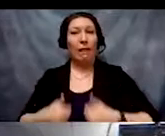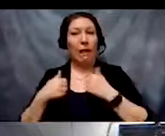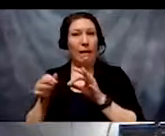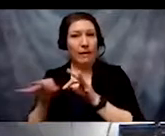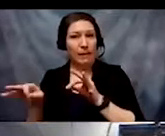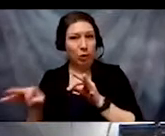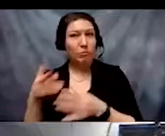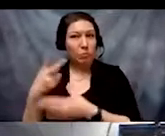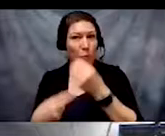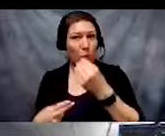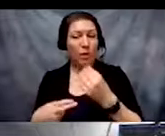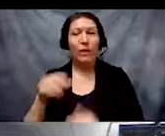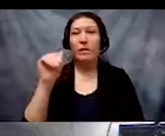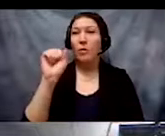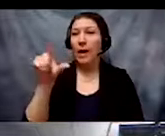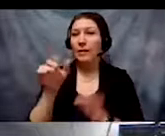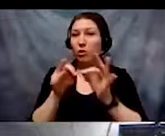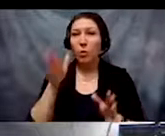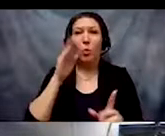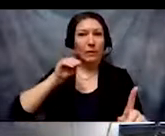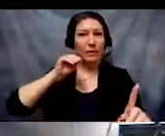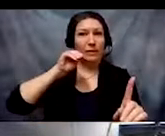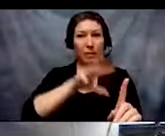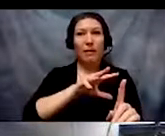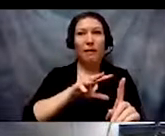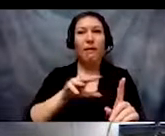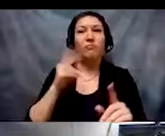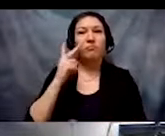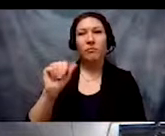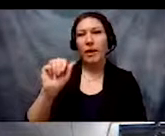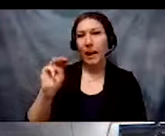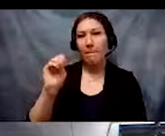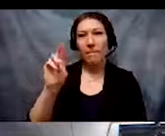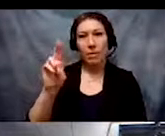we've spotlighted the video of Amber, the ASL interpreter.